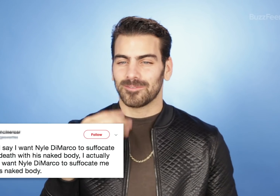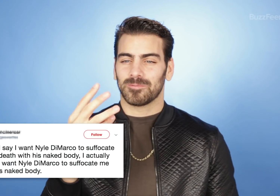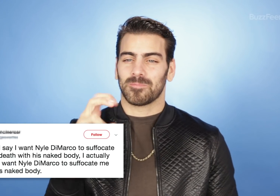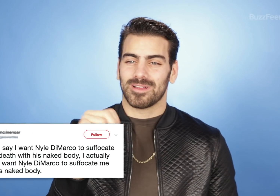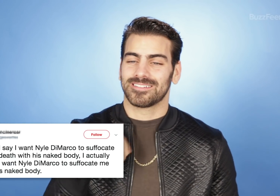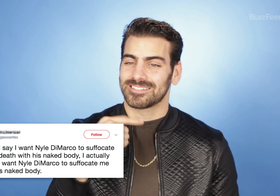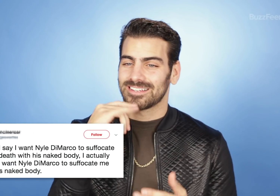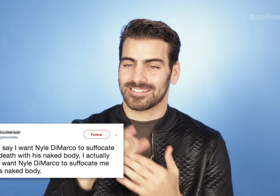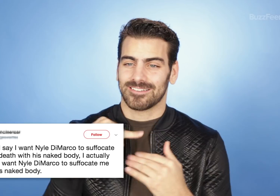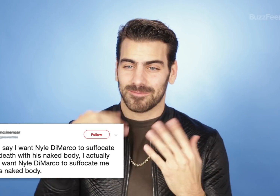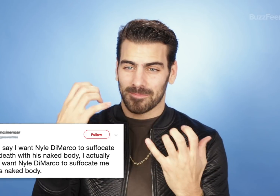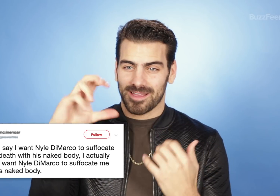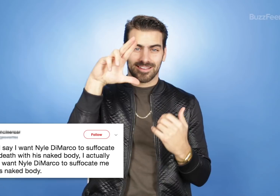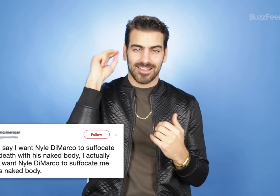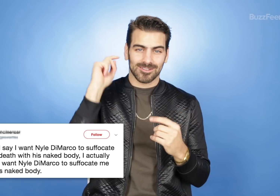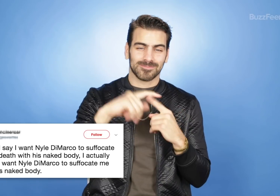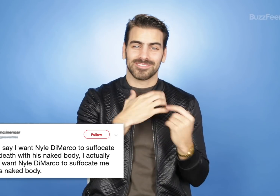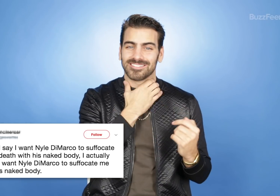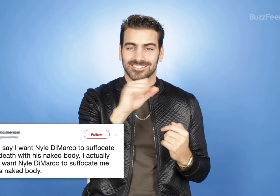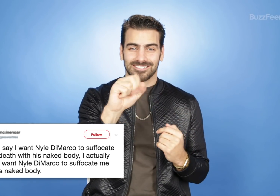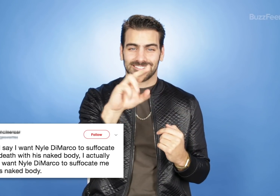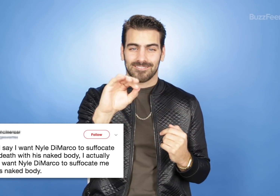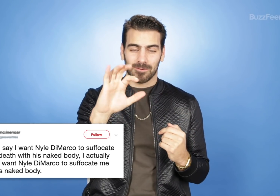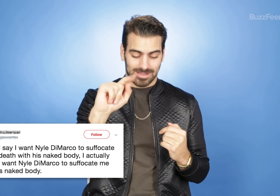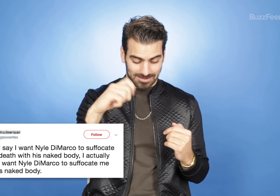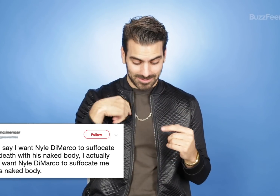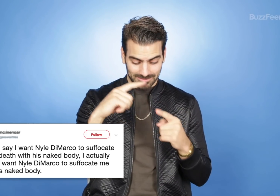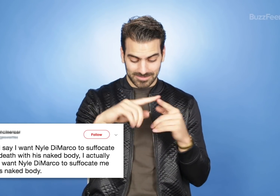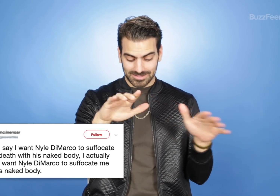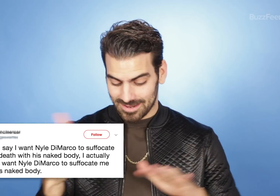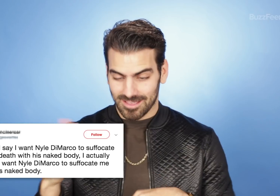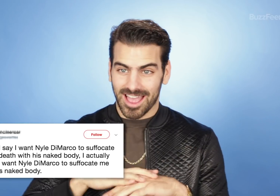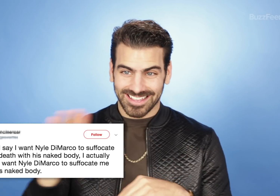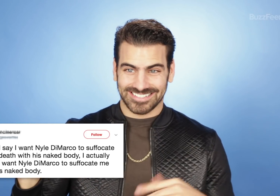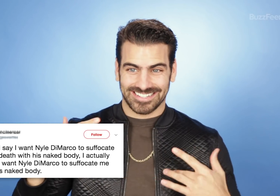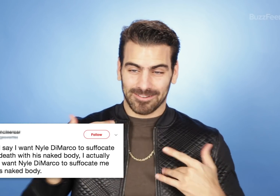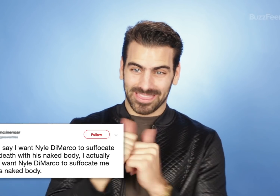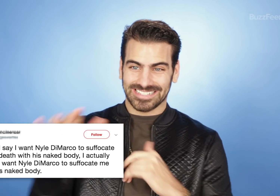When I say I want Nyle DiMarco to suffocate me to death with his naked body,